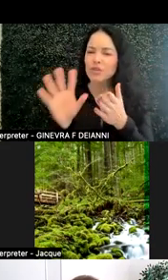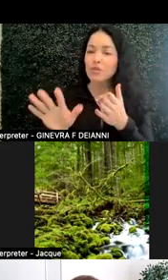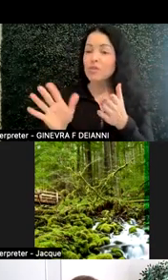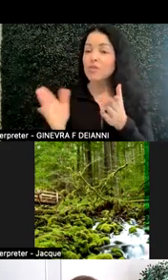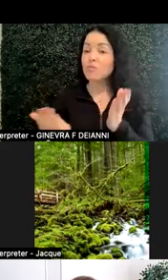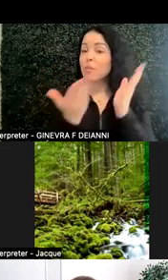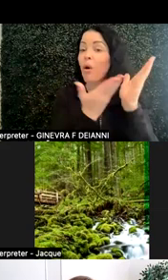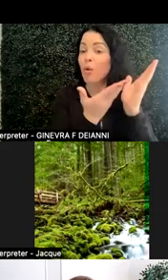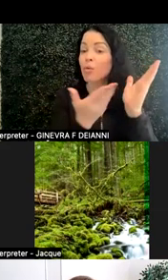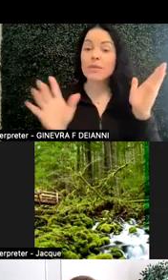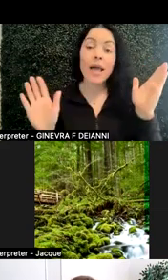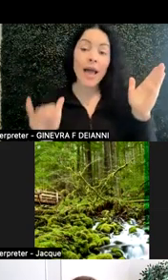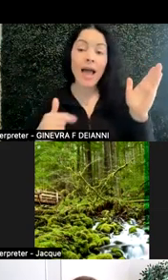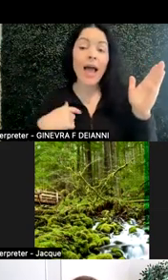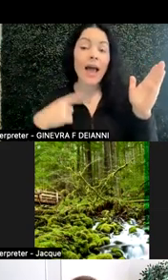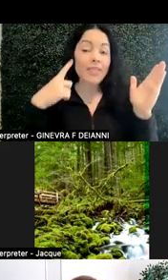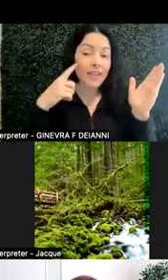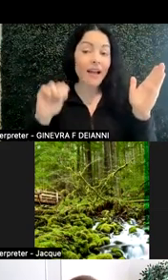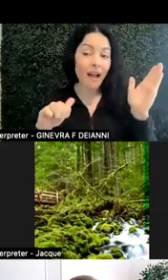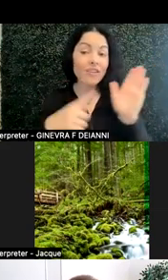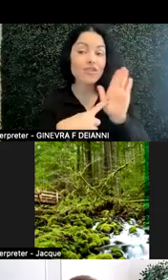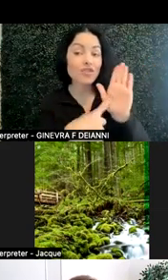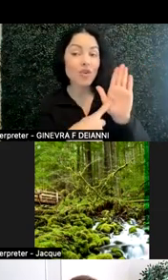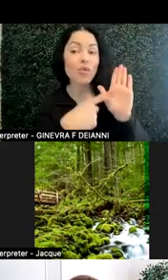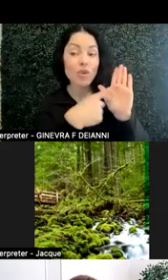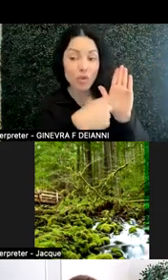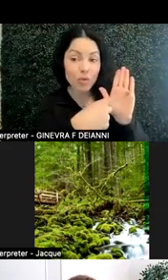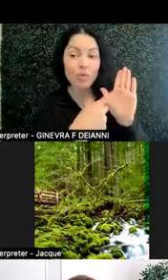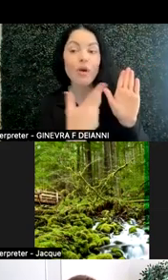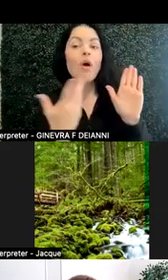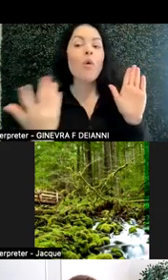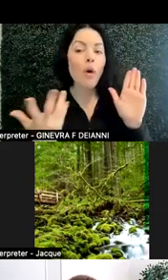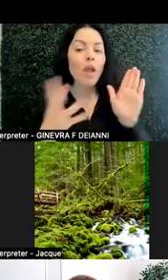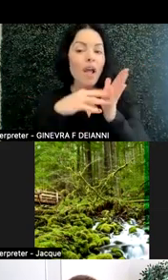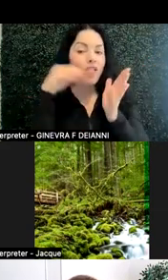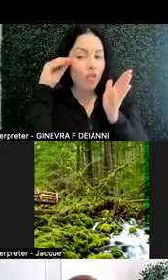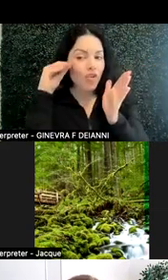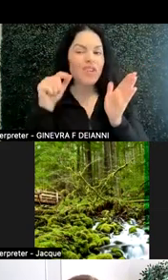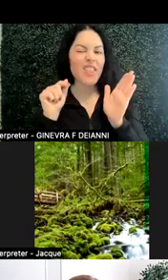you know, I think I could really show you what I learned in this way.